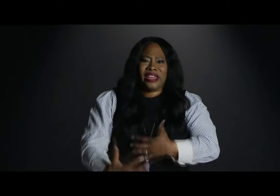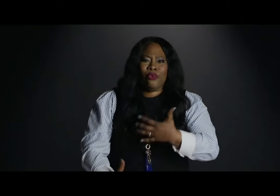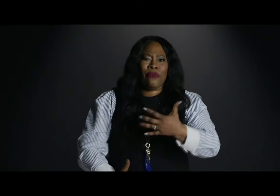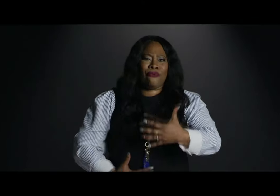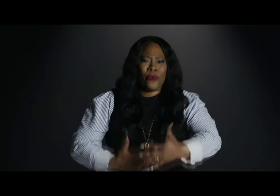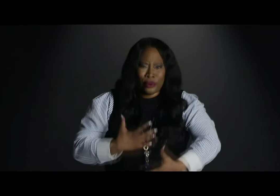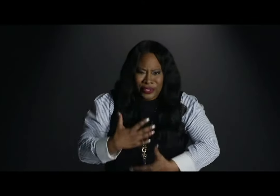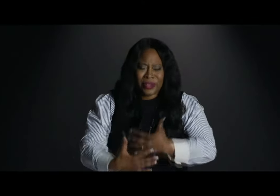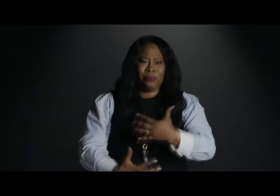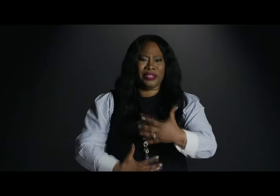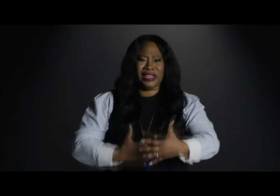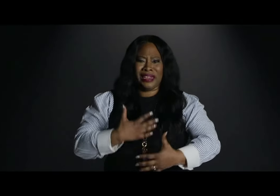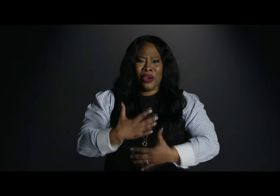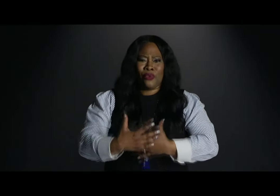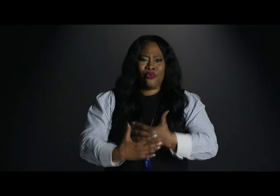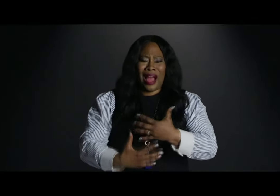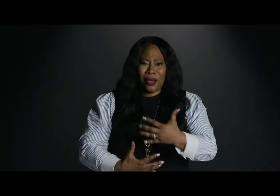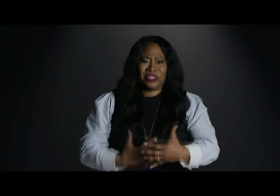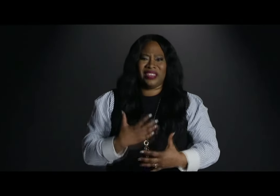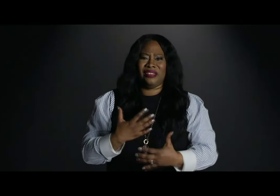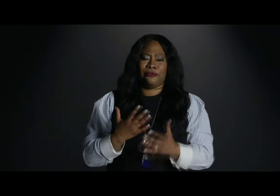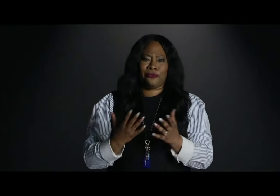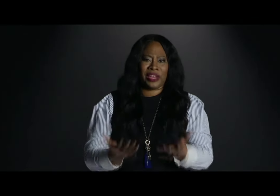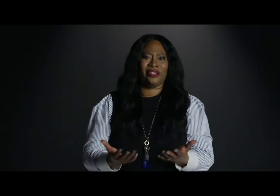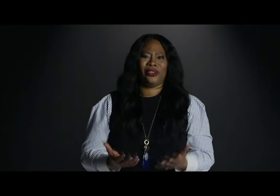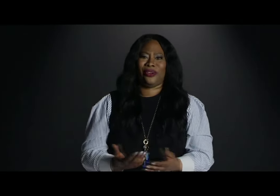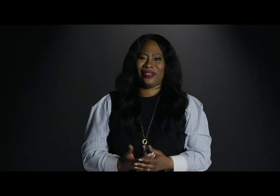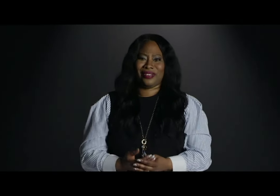irreversibly wrapped in failure.